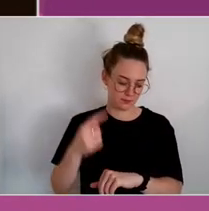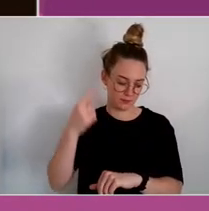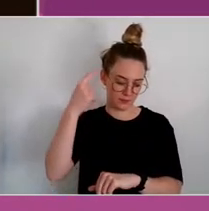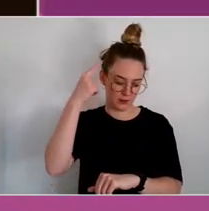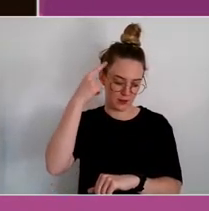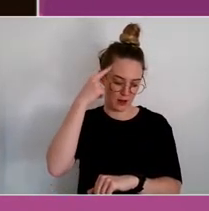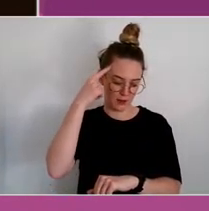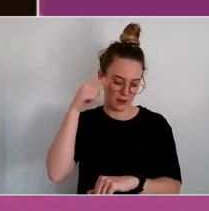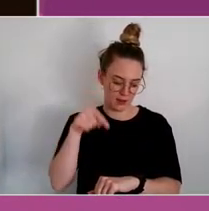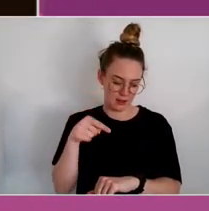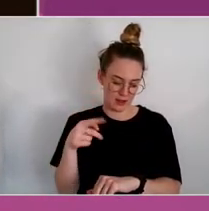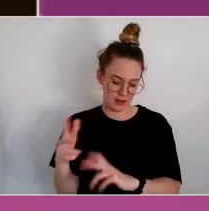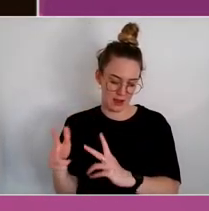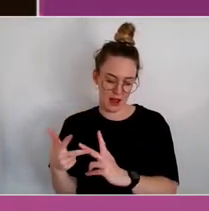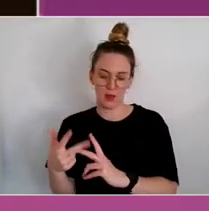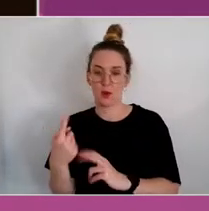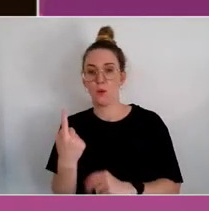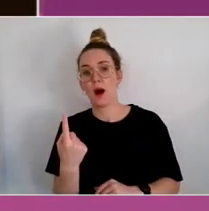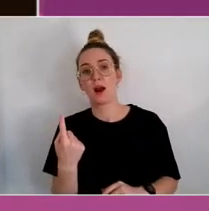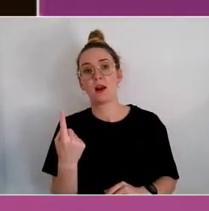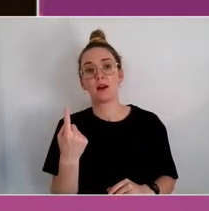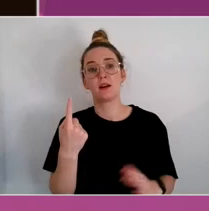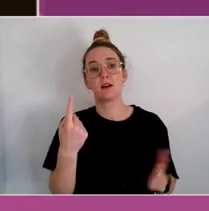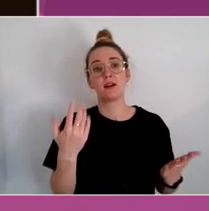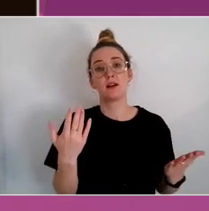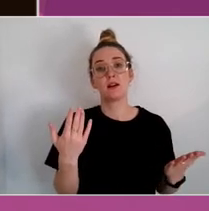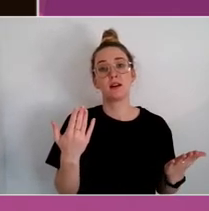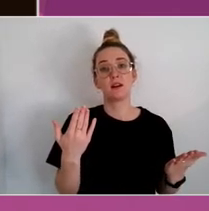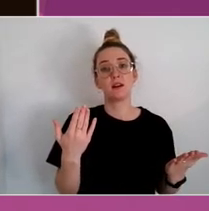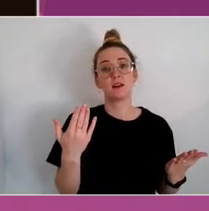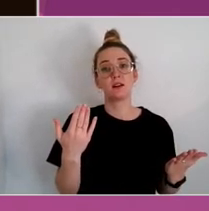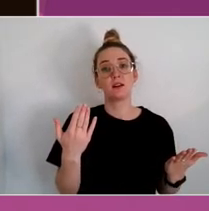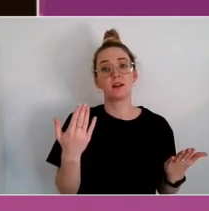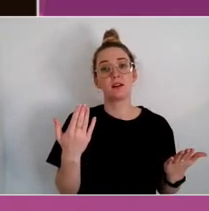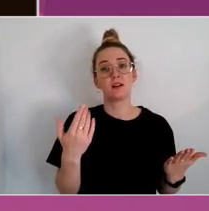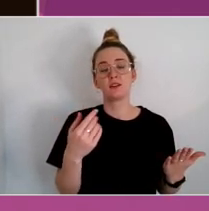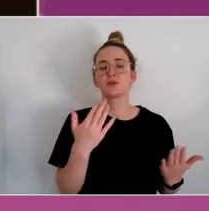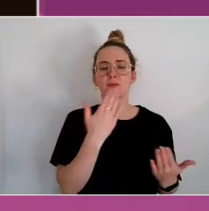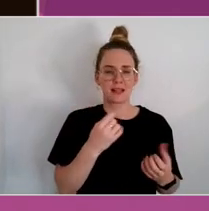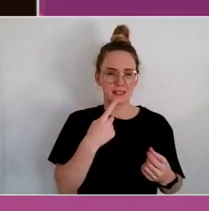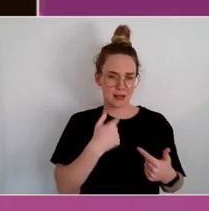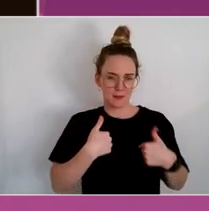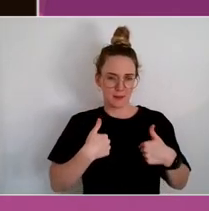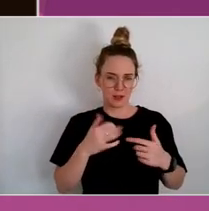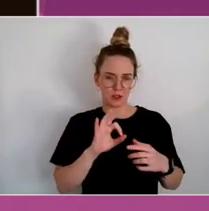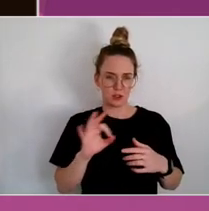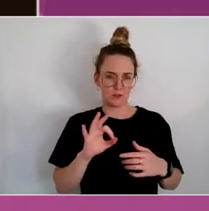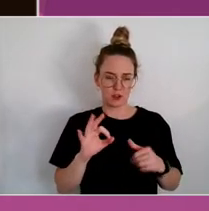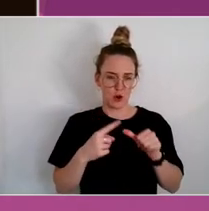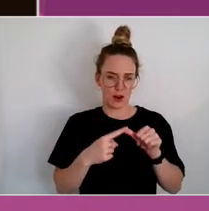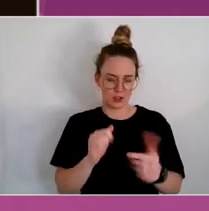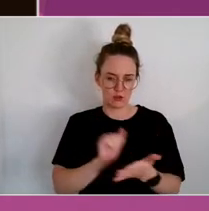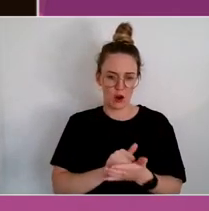Please tell me if I don't answer this right, but we put it in national documents that basically